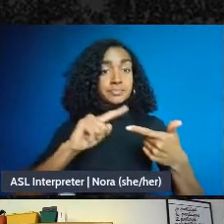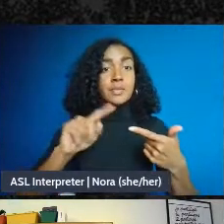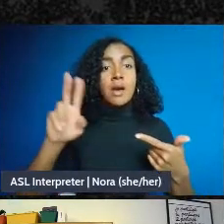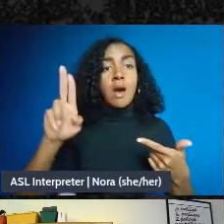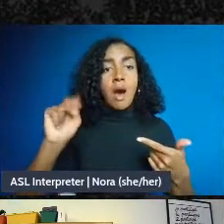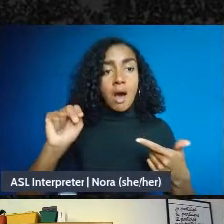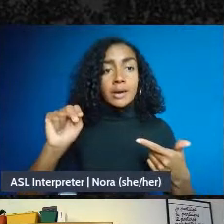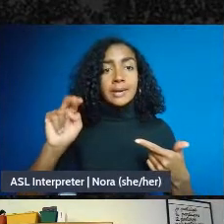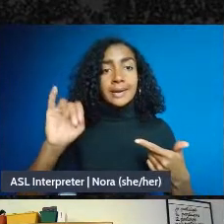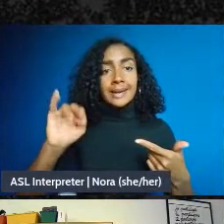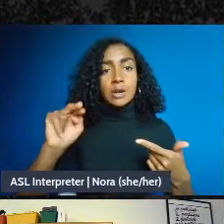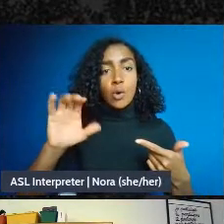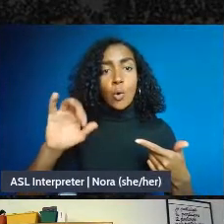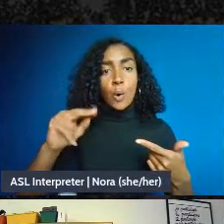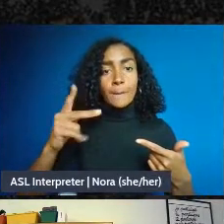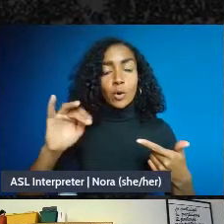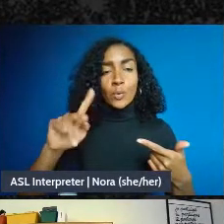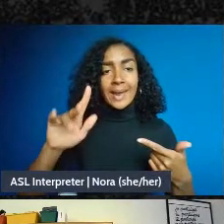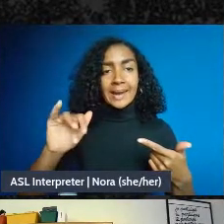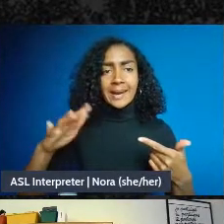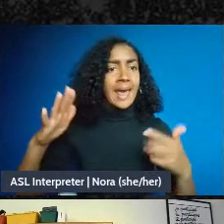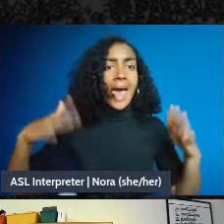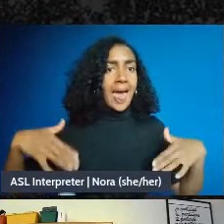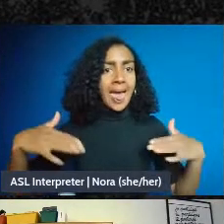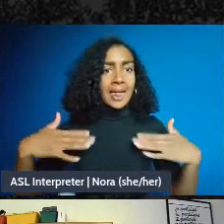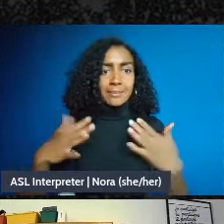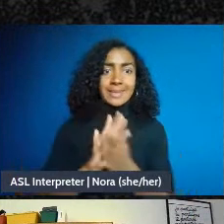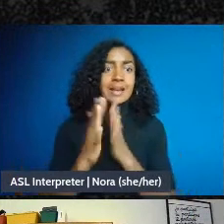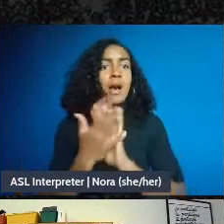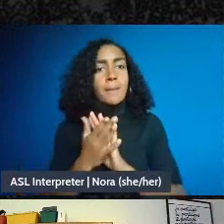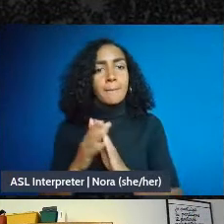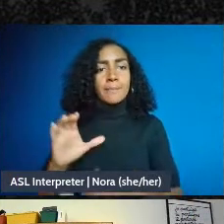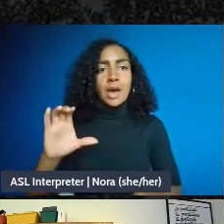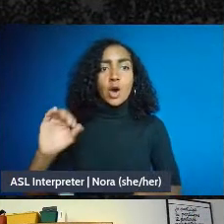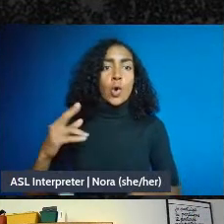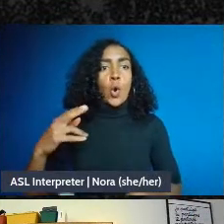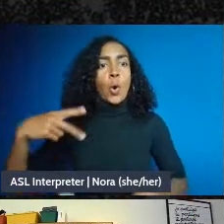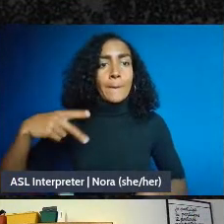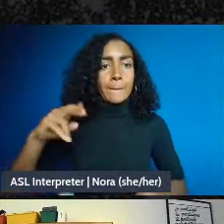been incorporated -but you do go through some of the hoops that are required by a bank or by